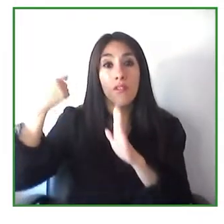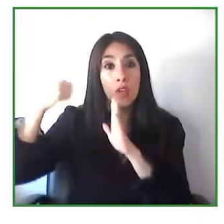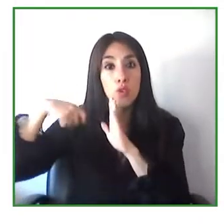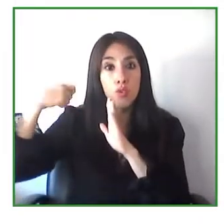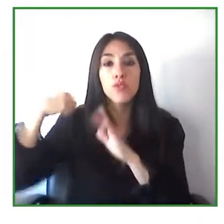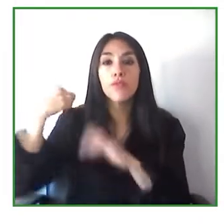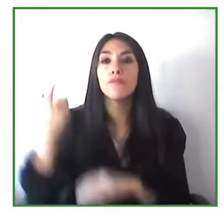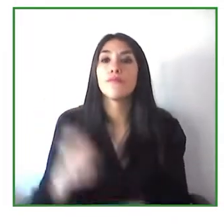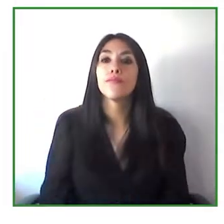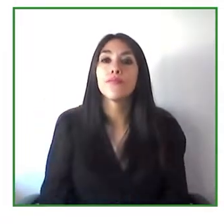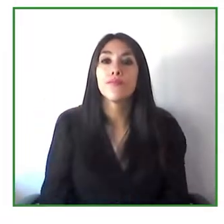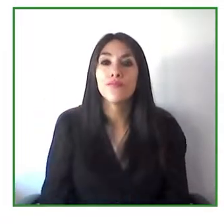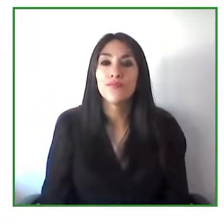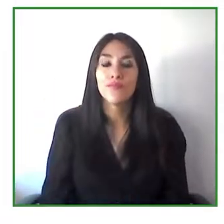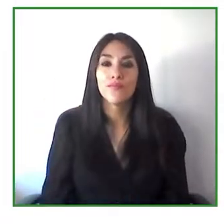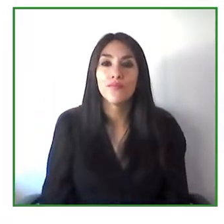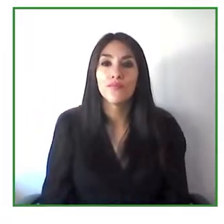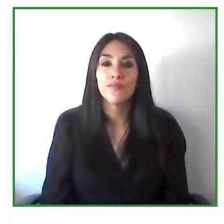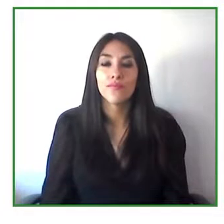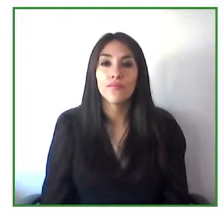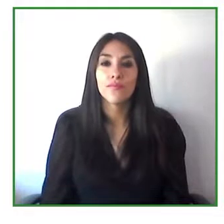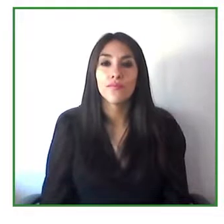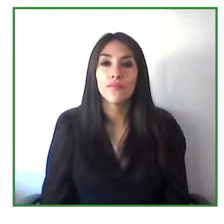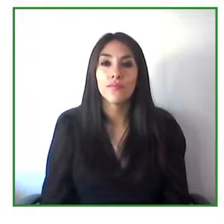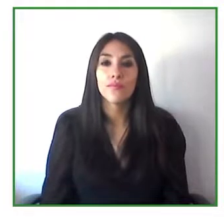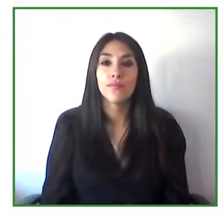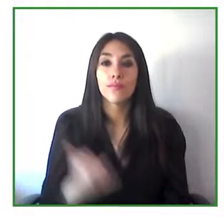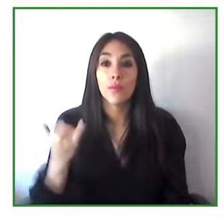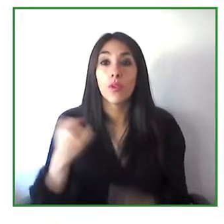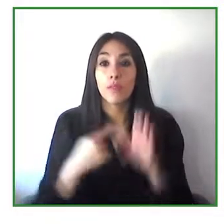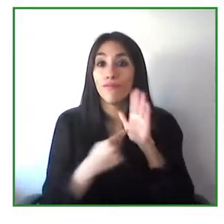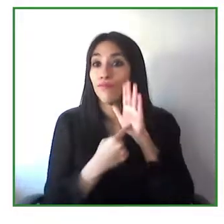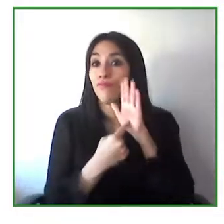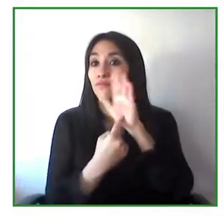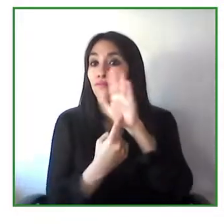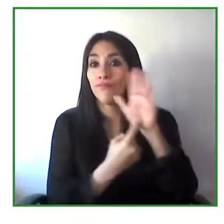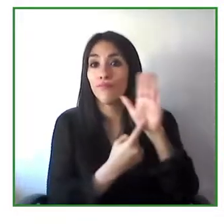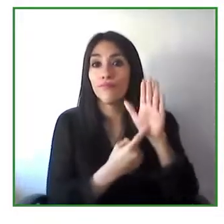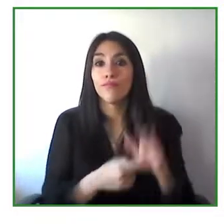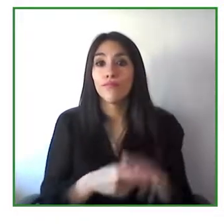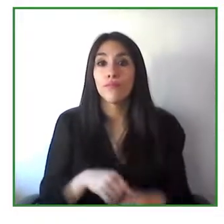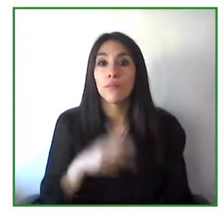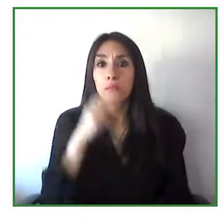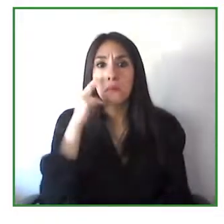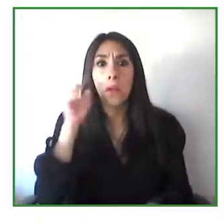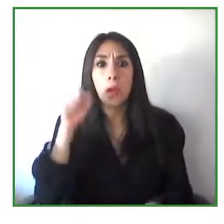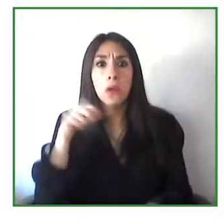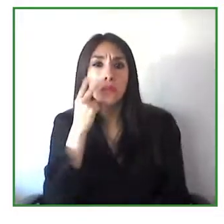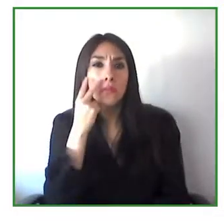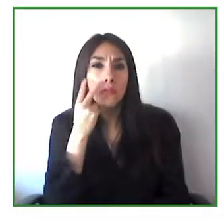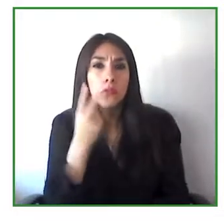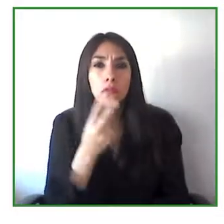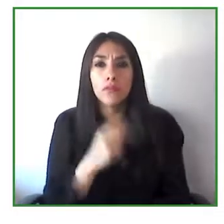and the role of technology in the search for a more accessible